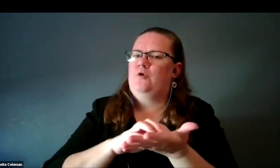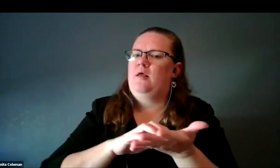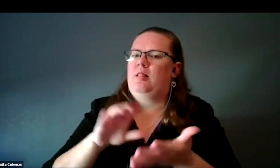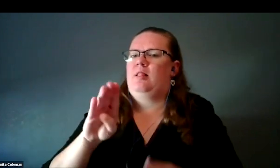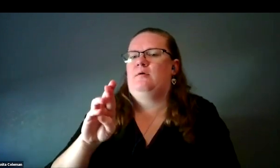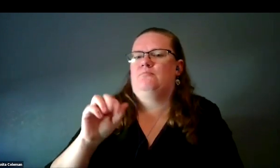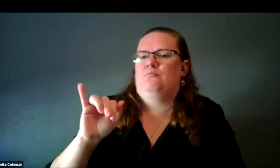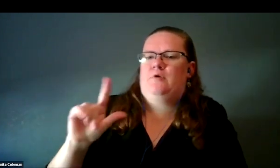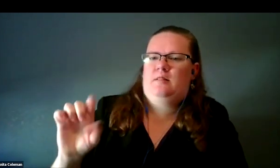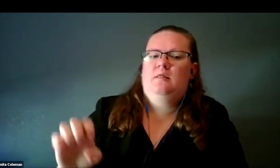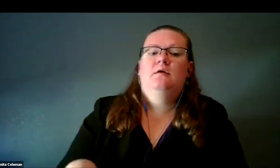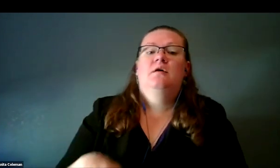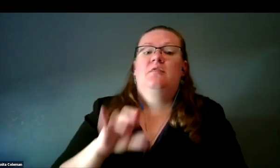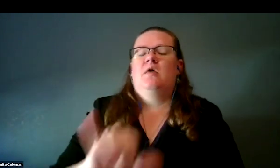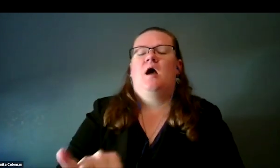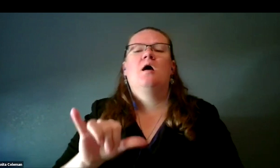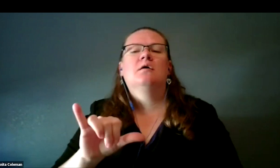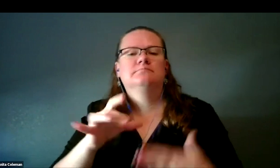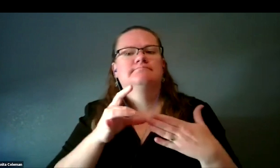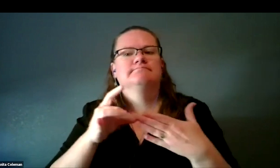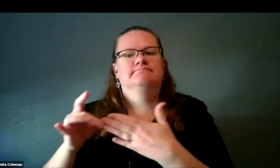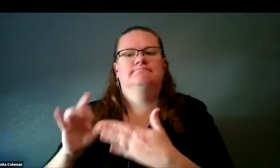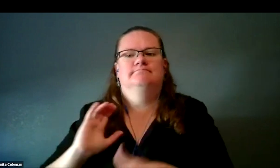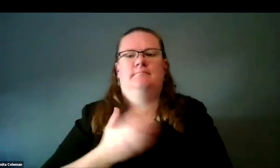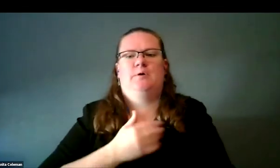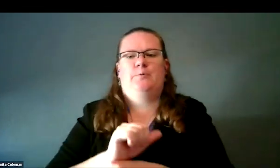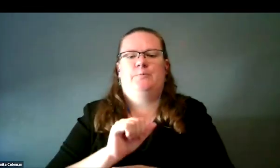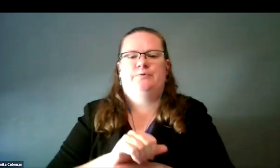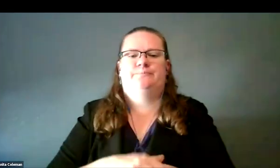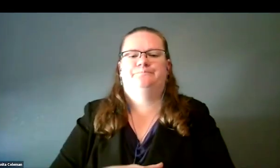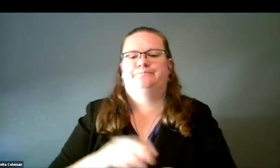Braille was a guiding light, and Noreen had a lot of knowledge about